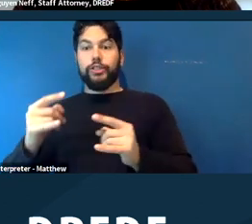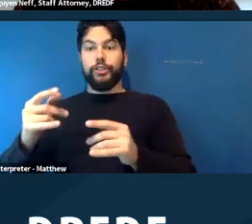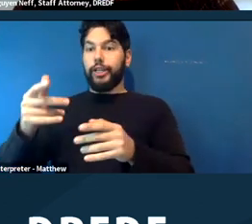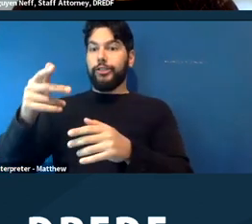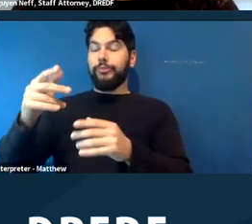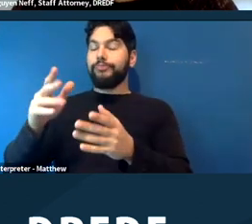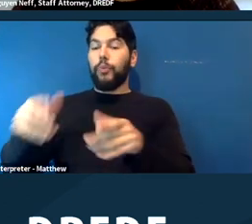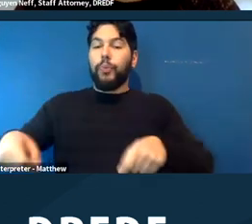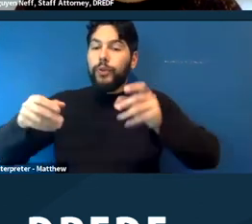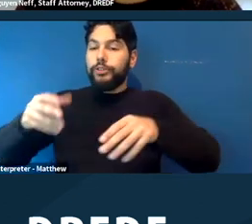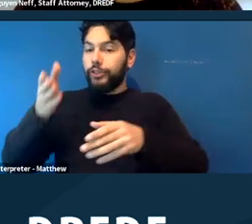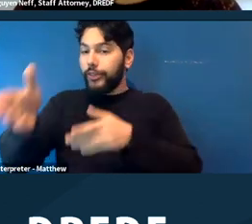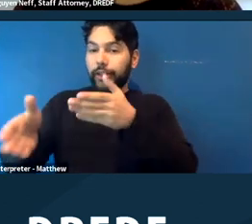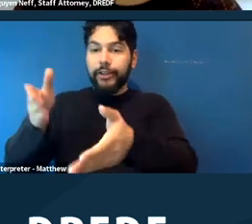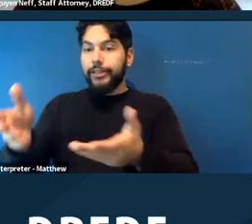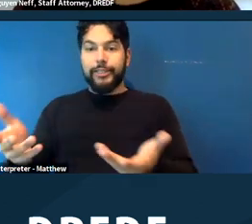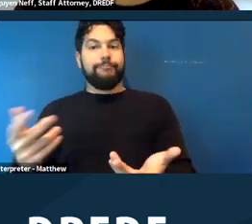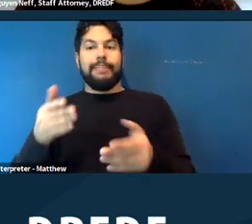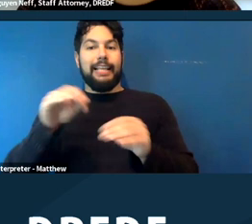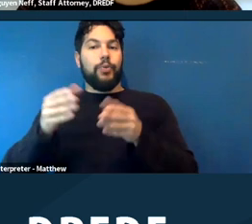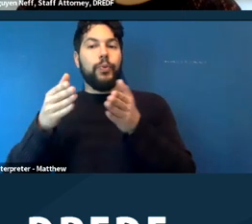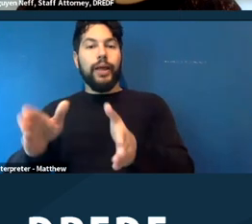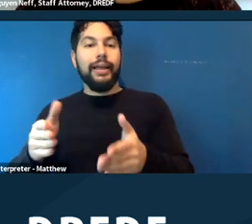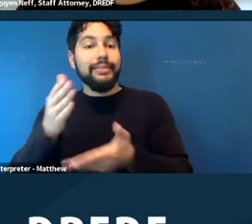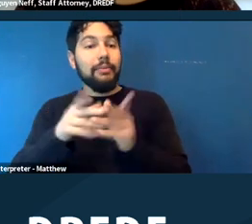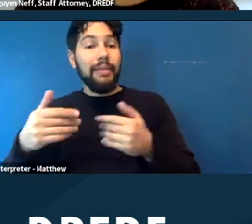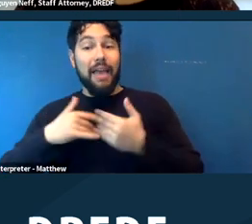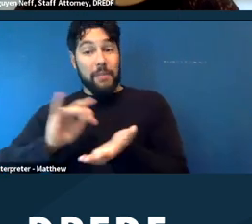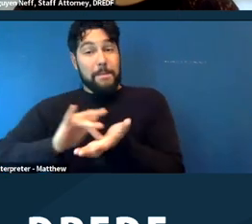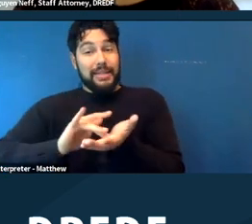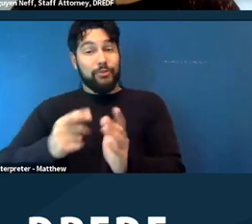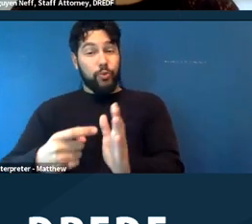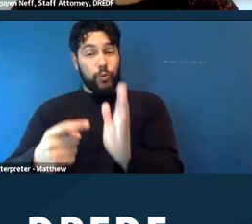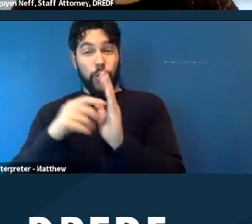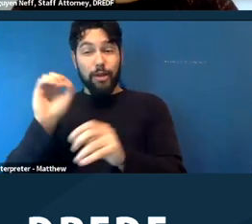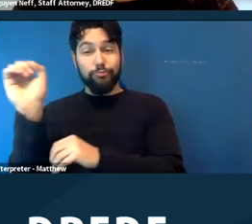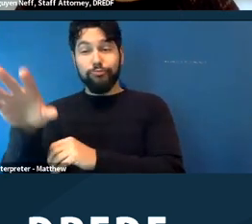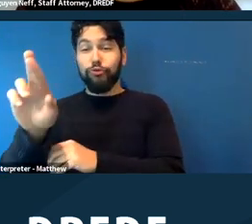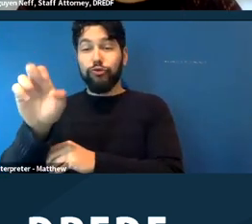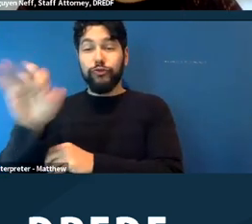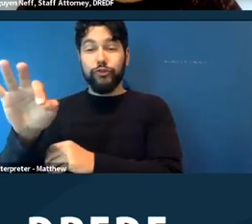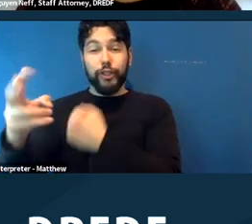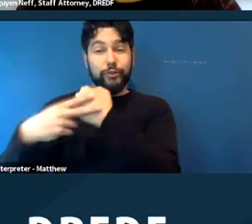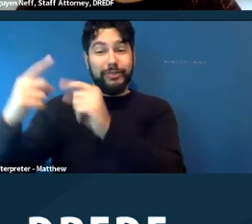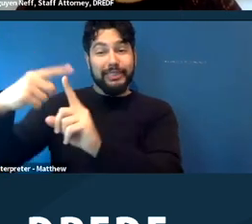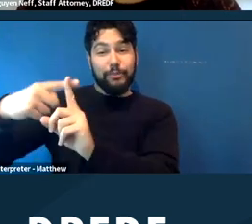Some people need refrigeration for their medication, they might have medication in a cooler or something like that. They should be able to request an